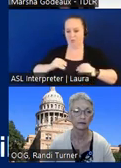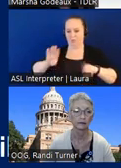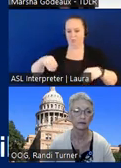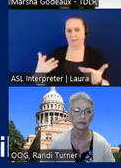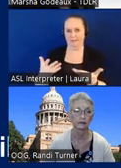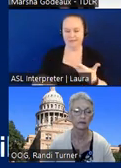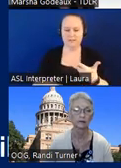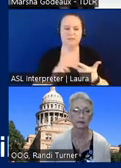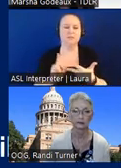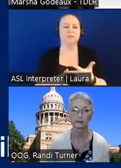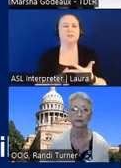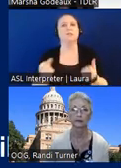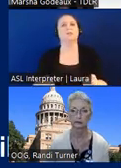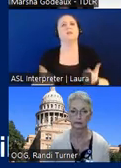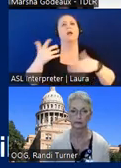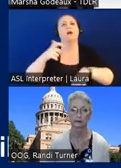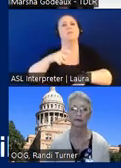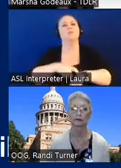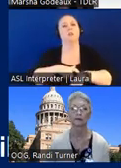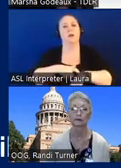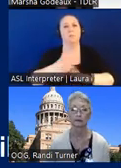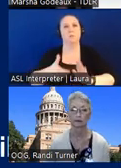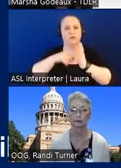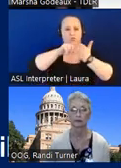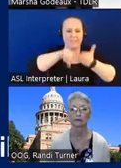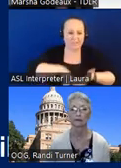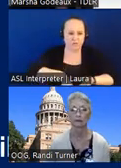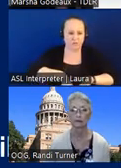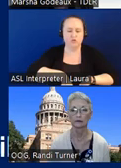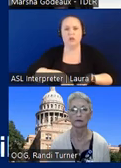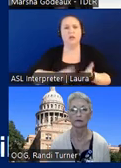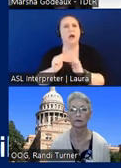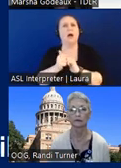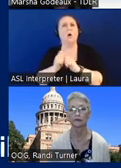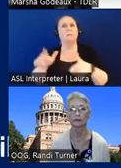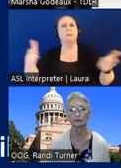and and how much time it takes to research items and how big the problems are so a lot of times